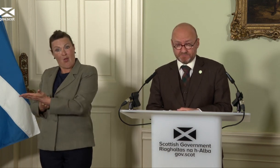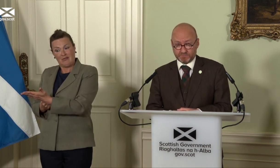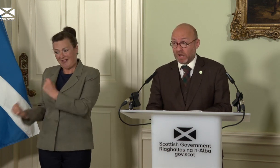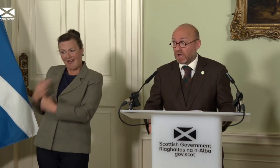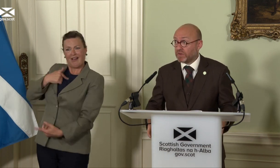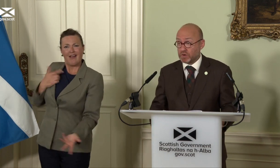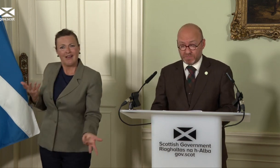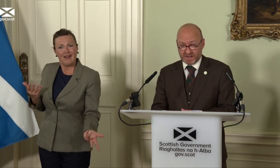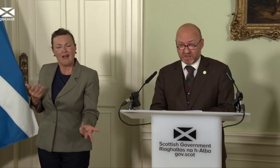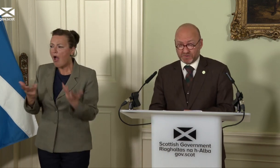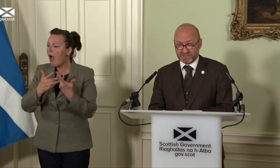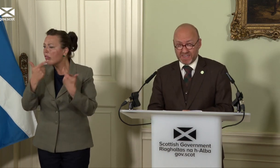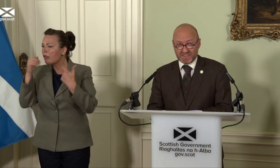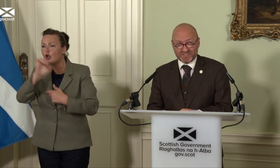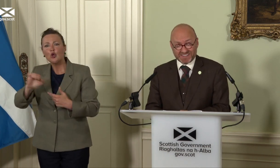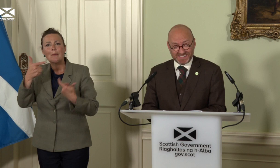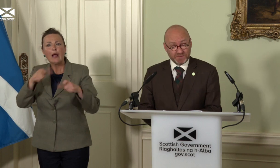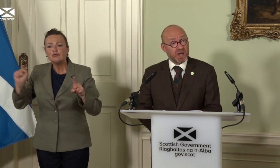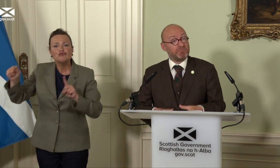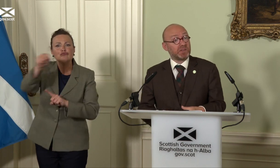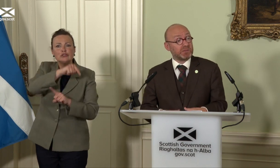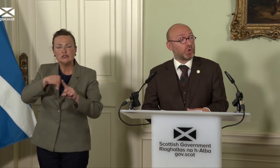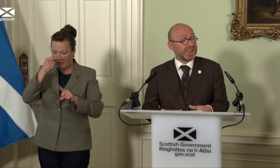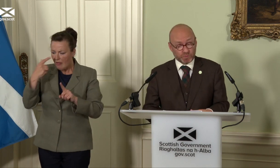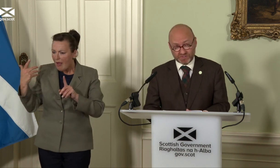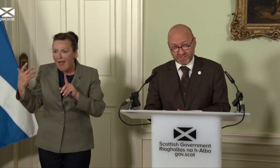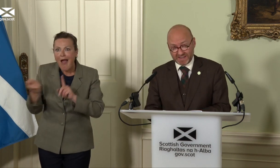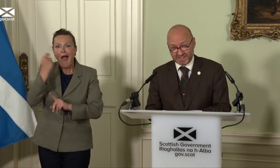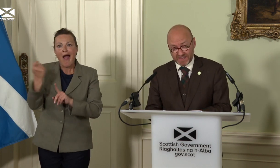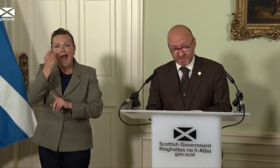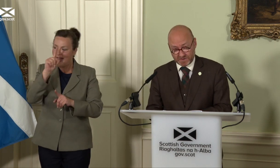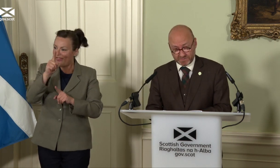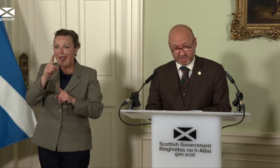while other European countries succeed by building more equal societies in the first place.